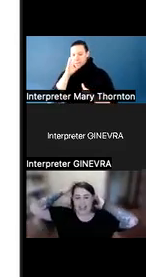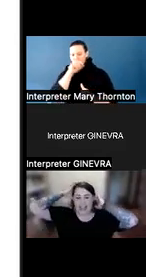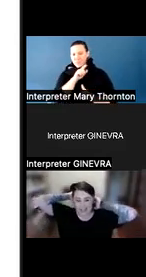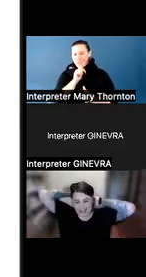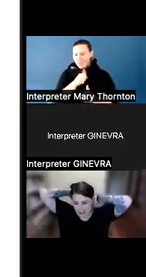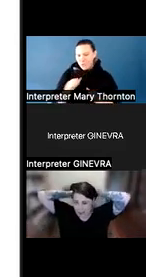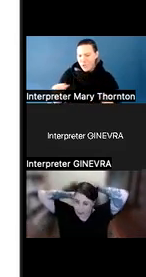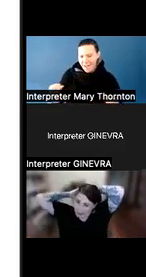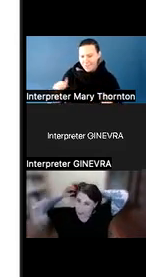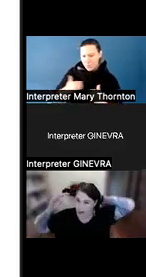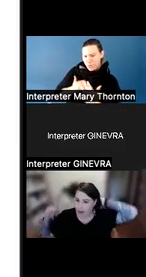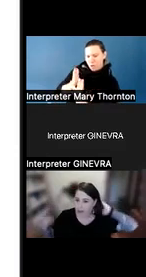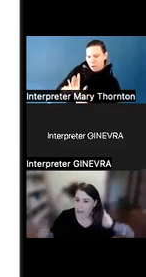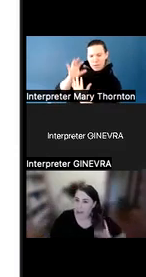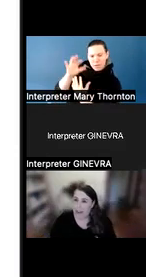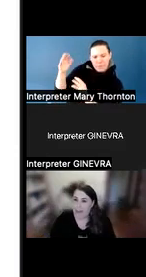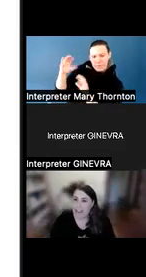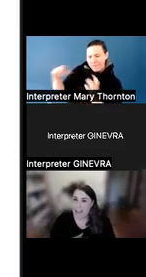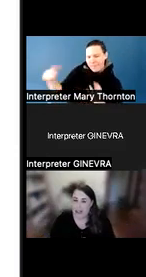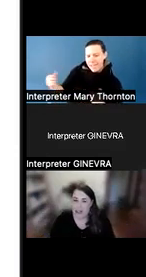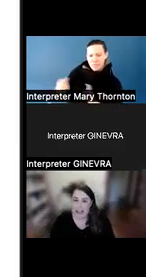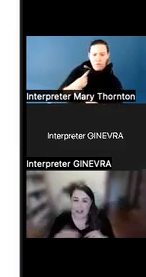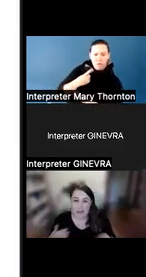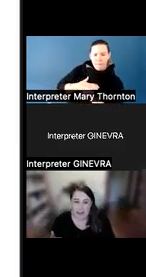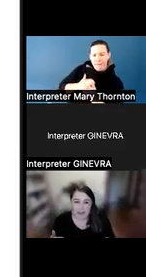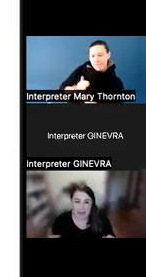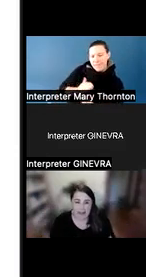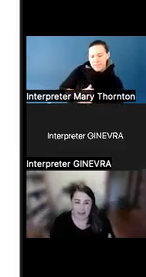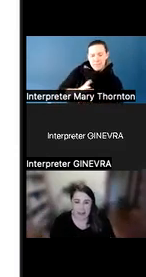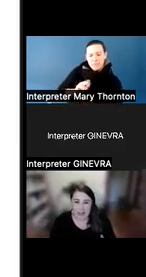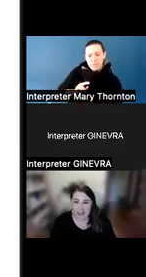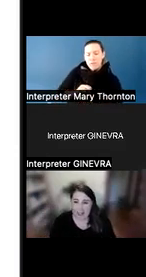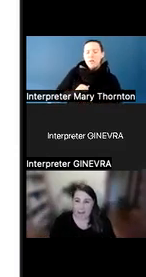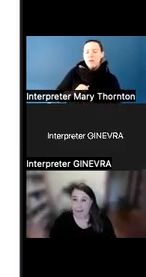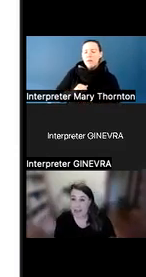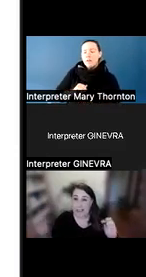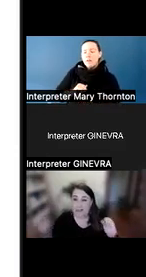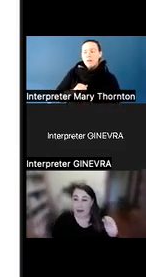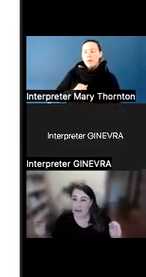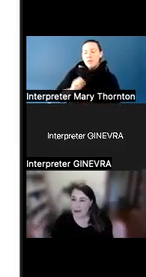And so while they may not be engaging in disruptive behaviors to make this a better learning